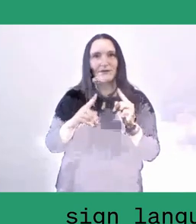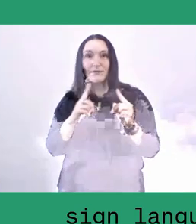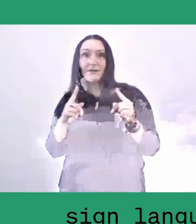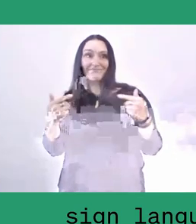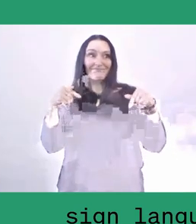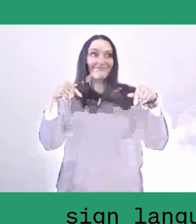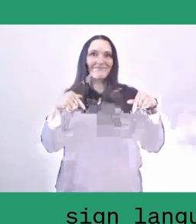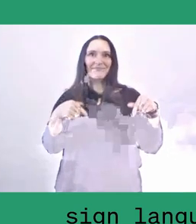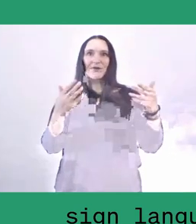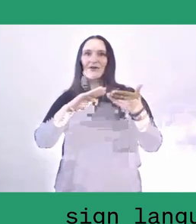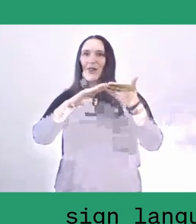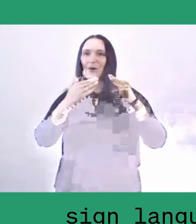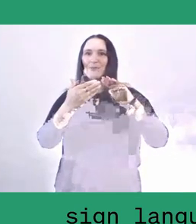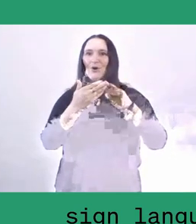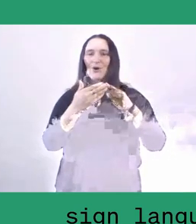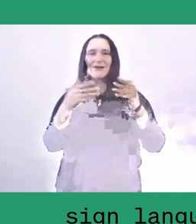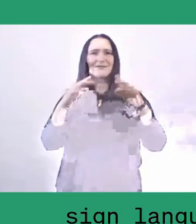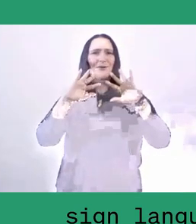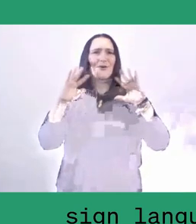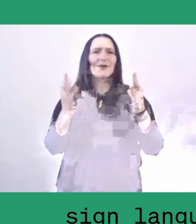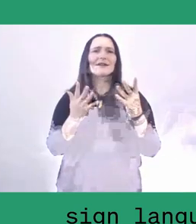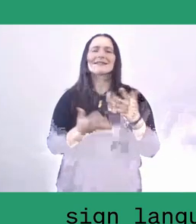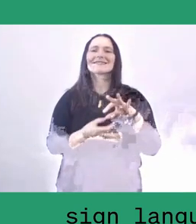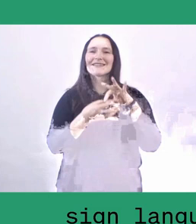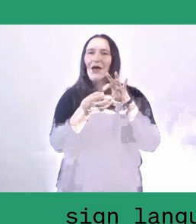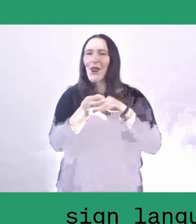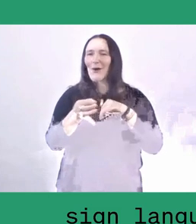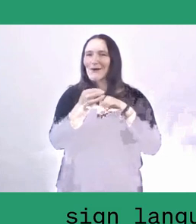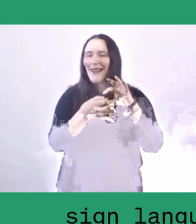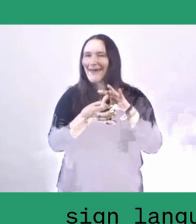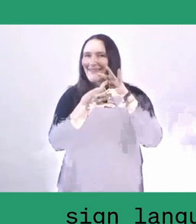The whole idea of lumbung and the local anchor